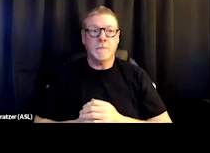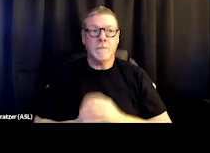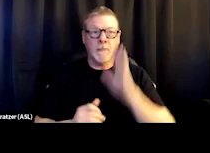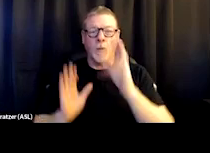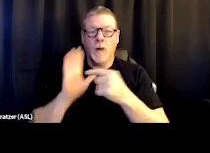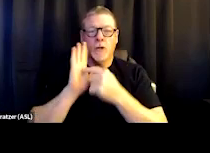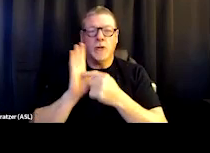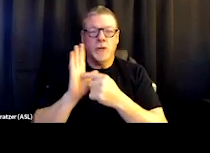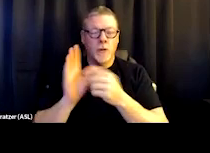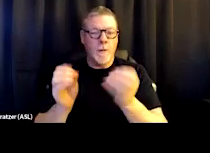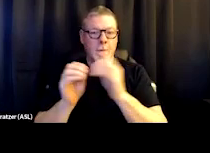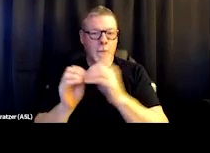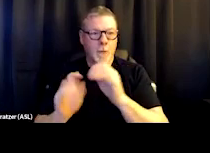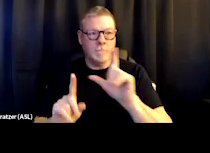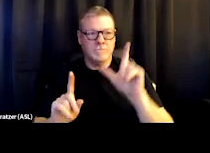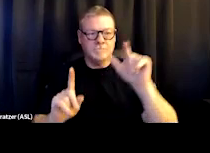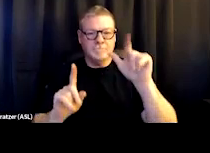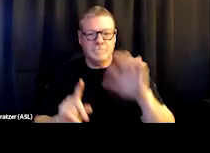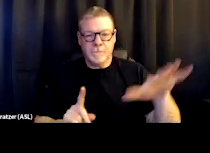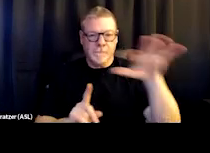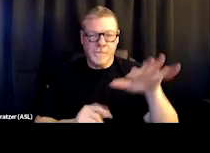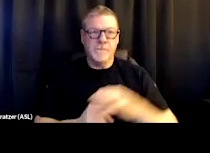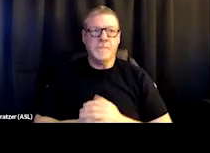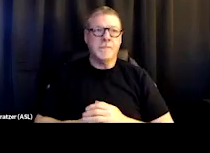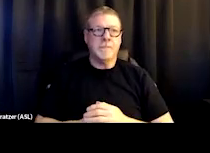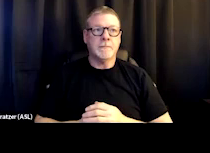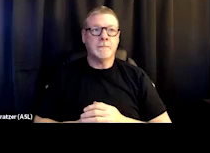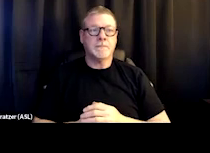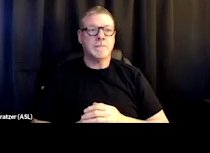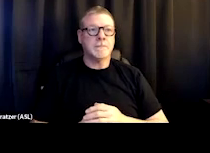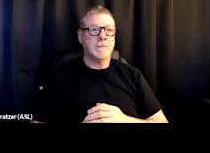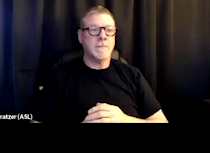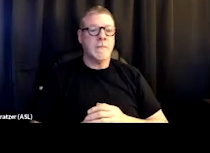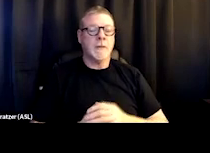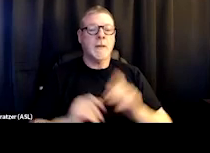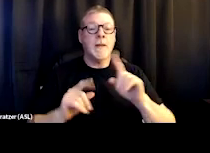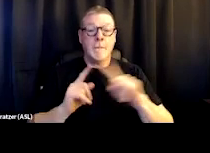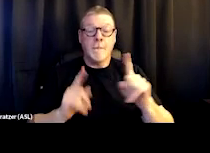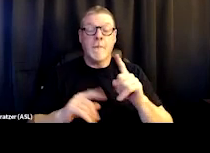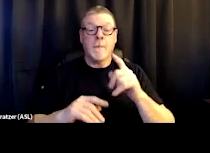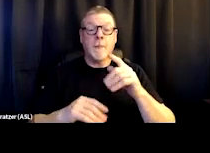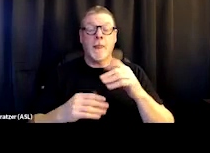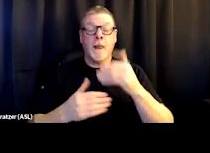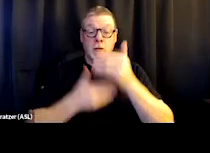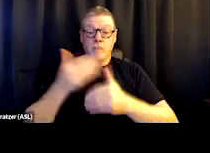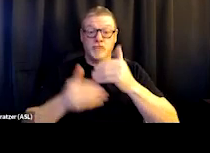about each of those facilities, you know, from aerial views and things, but at Progress House specifically,